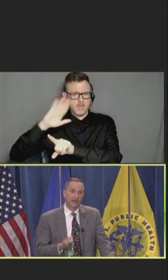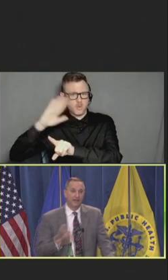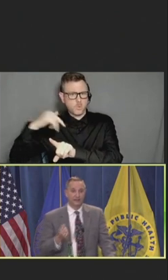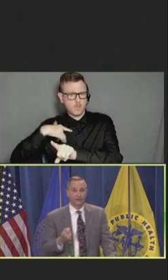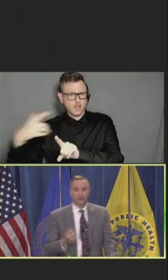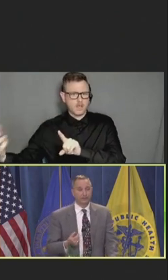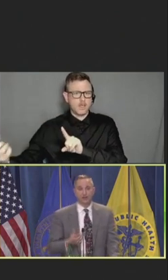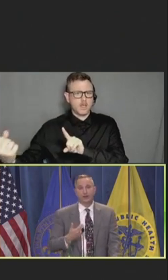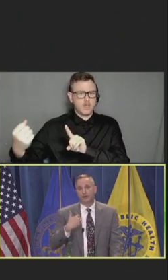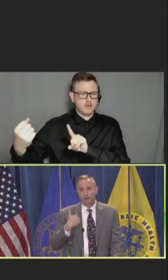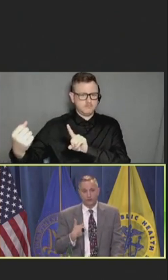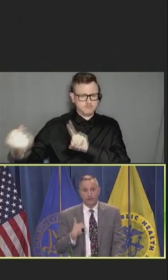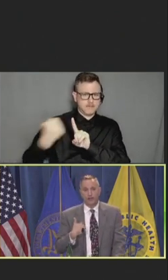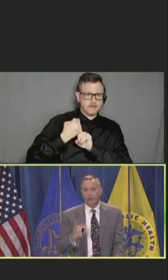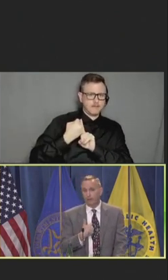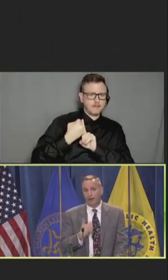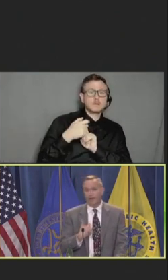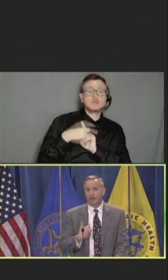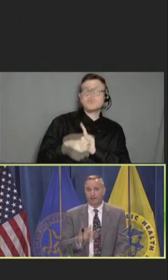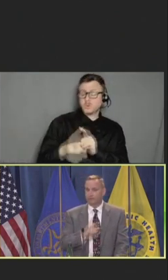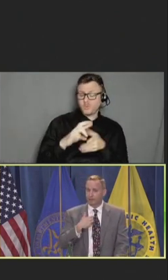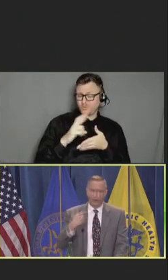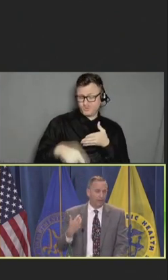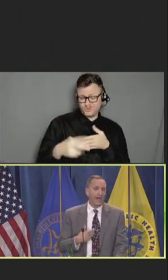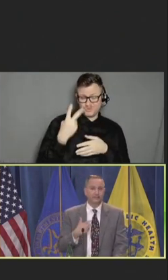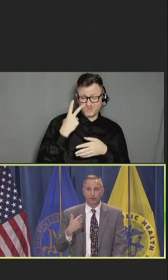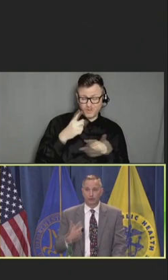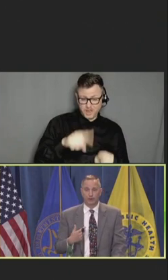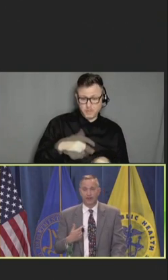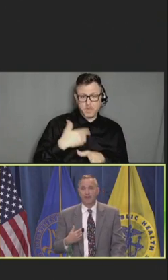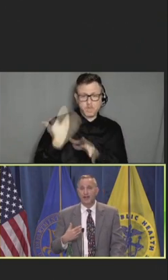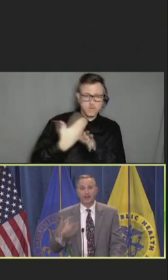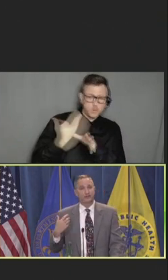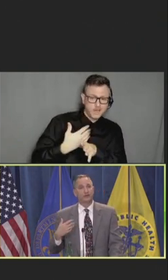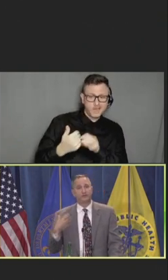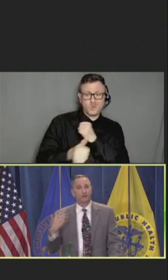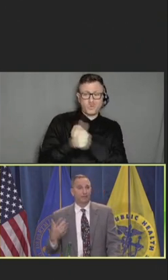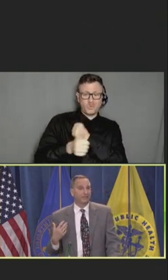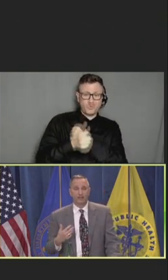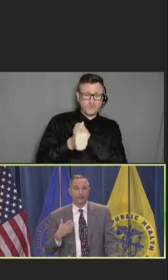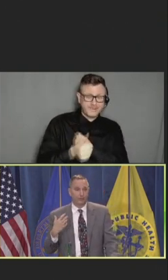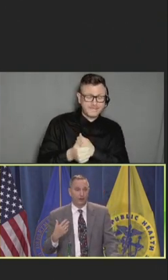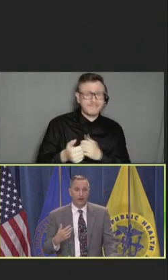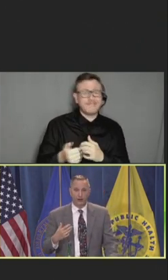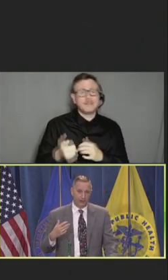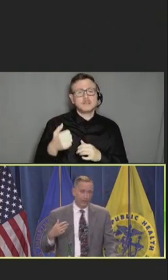And so, as a result, you saw what happened to us. We were harassed, we were threatened, and in terms of reputation, we were harmed.